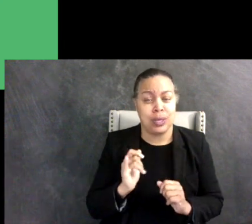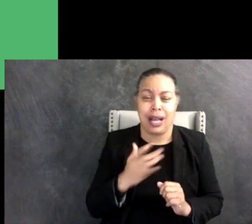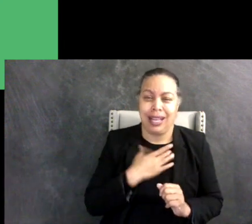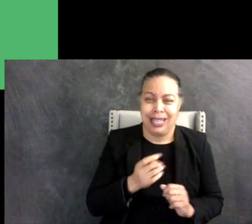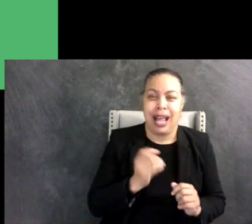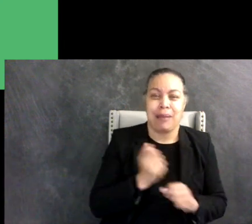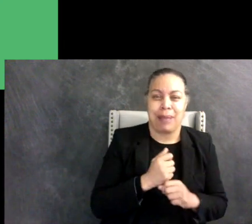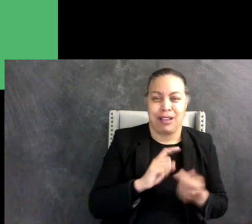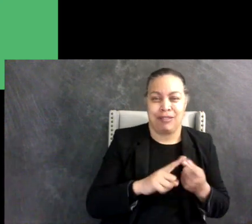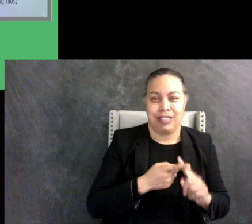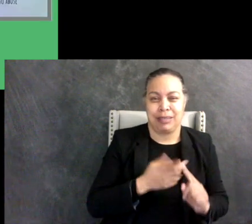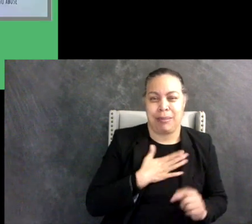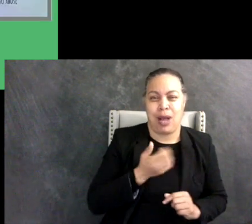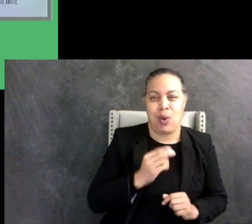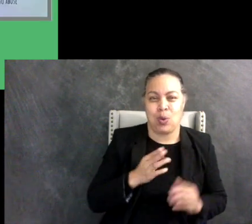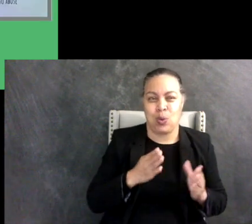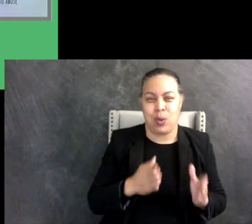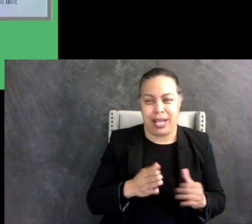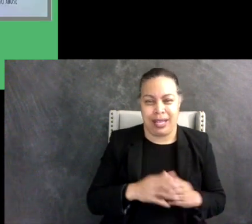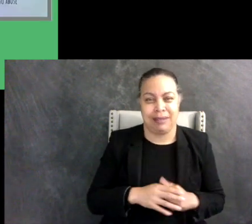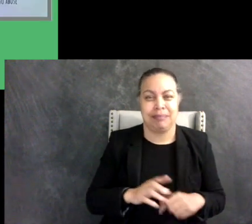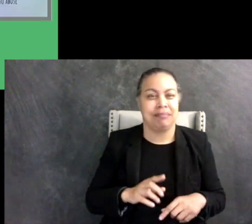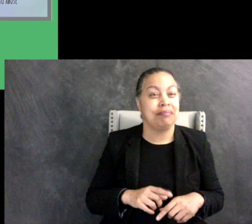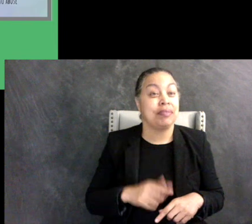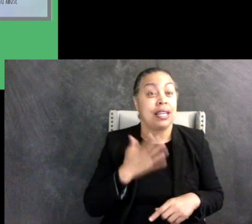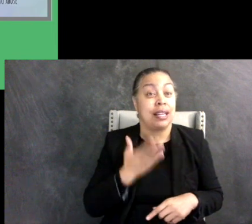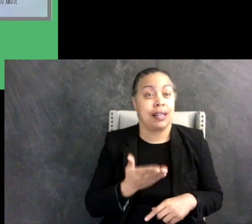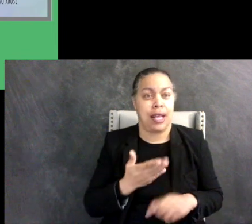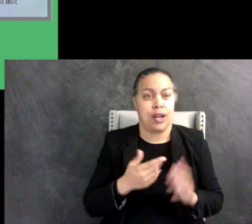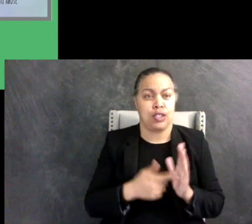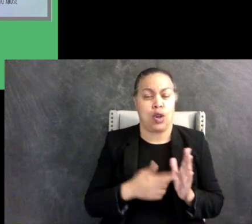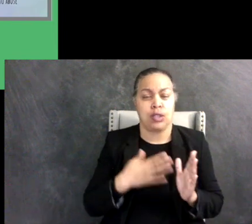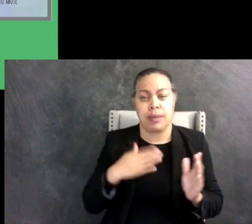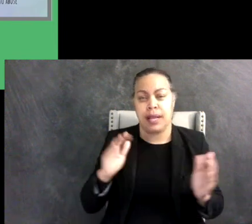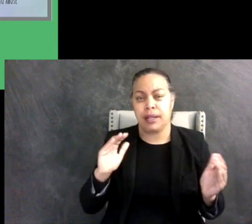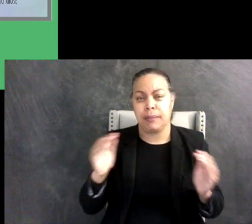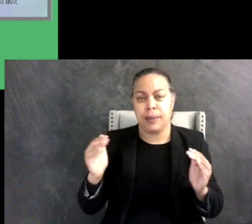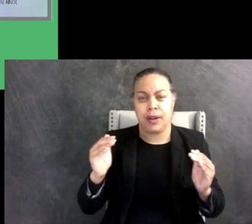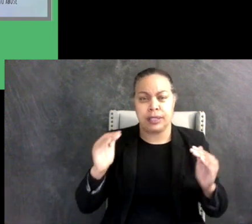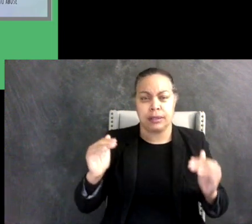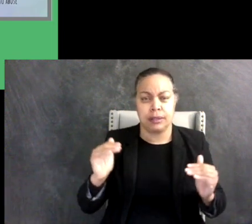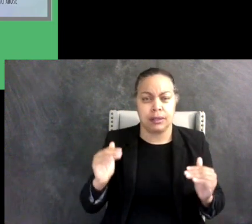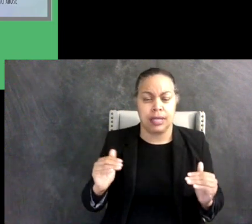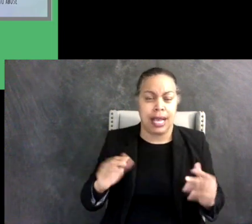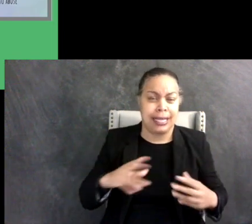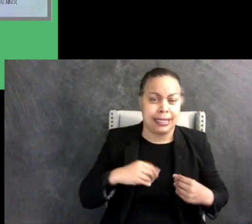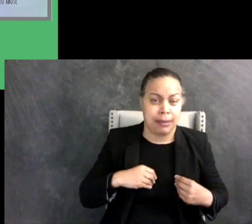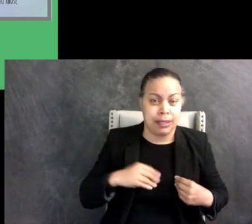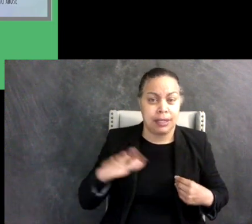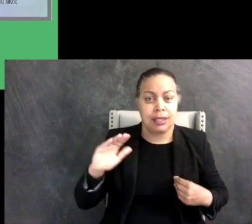situations. On this slide is my comparison chart of the effects of acceptance versus the effects